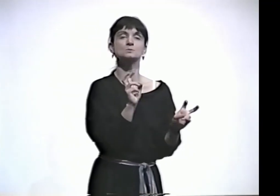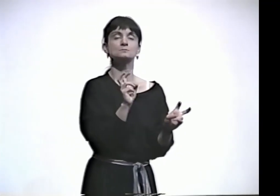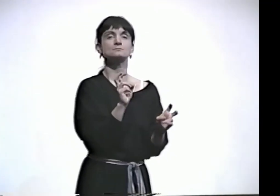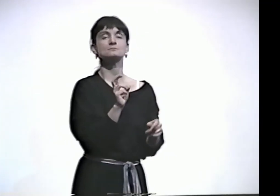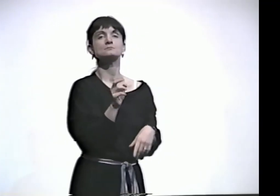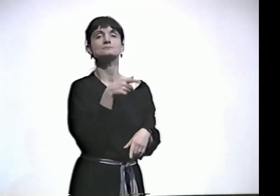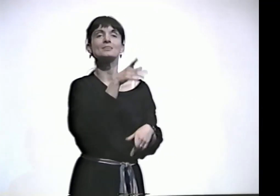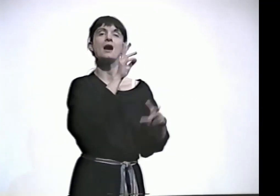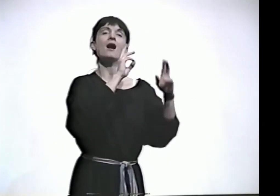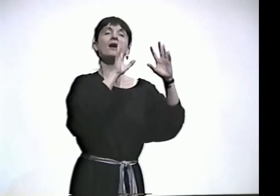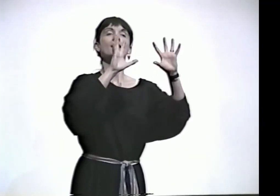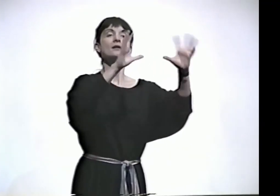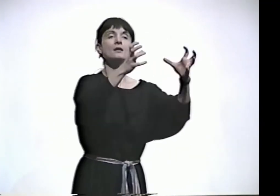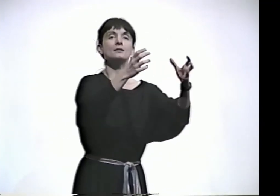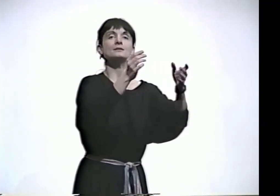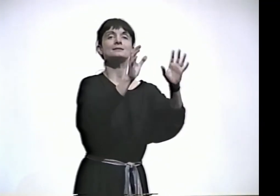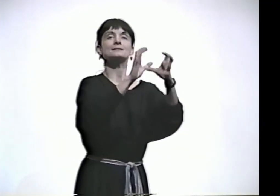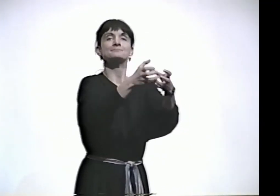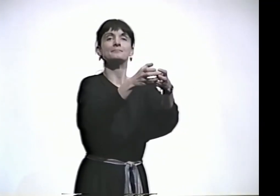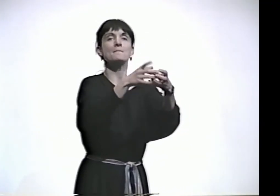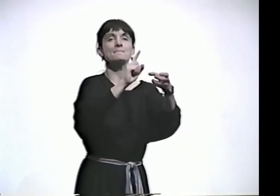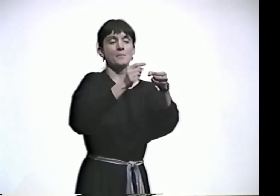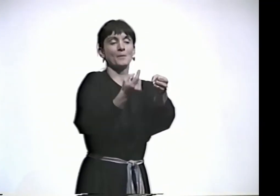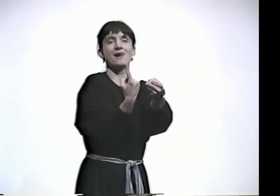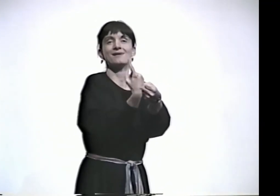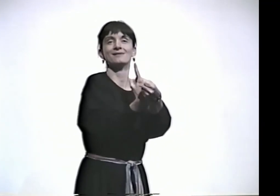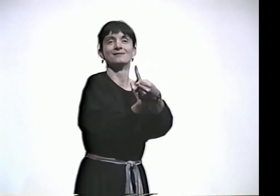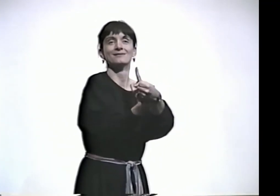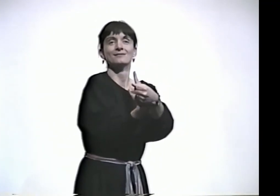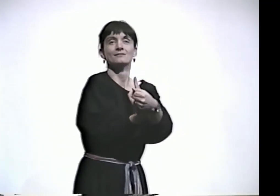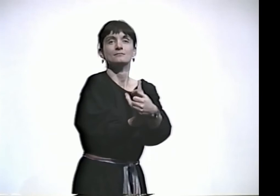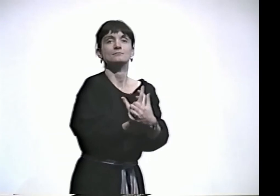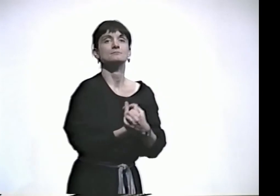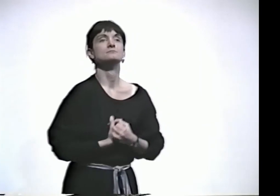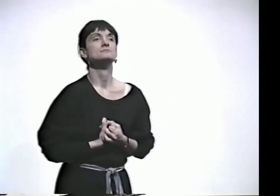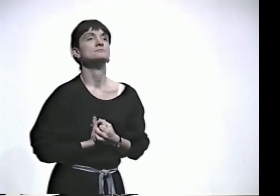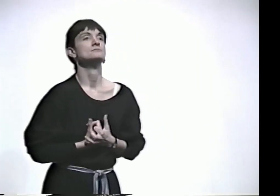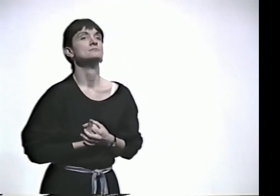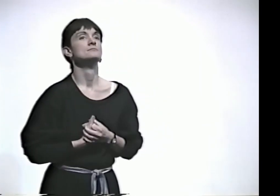IT WAS--DEALT WITH A DEAF ISSUE. JUST ONE IN MY WHOLE SET.